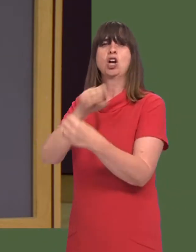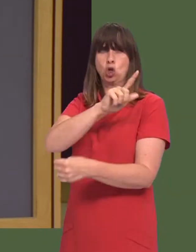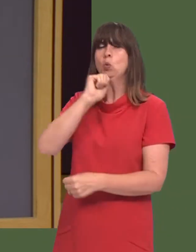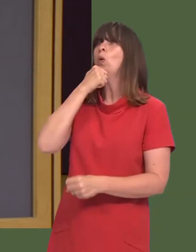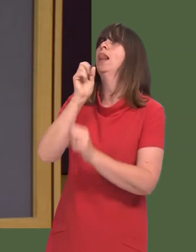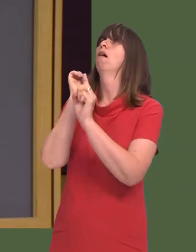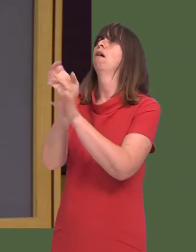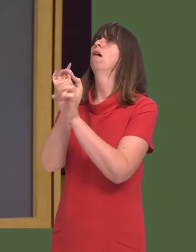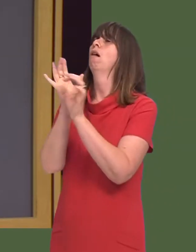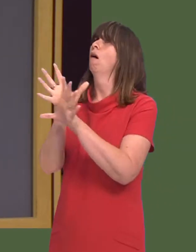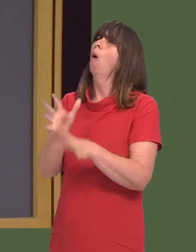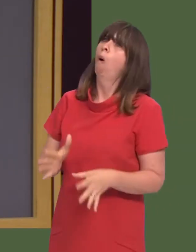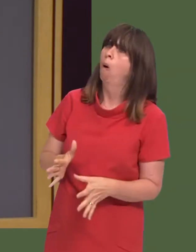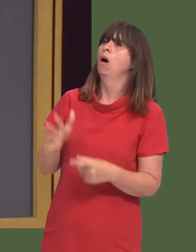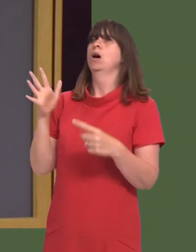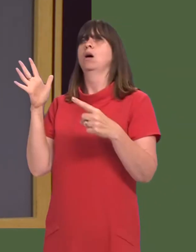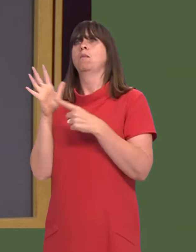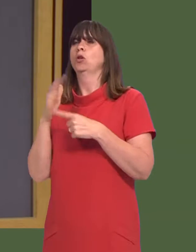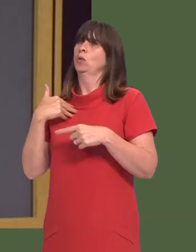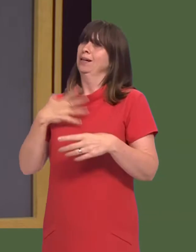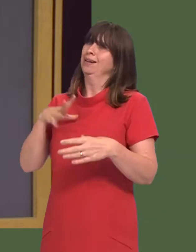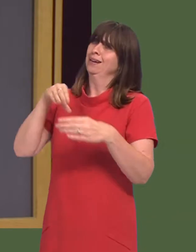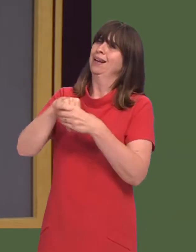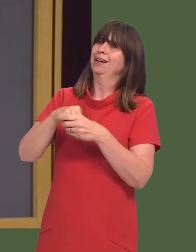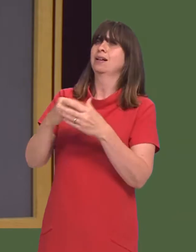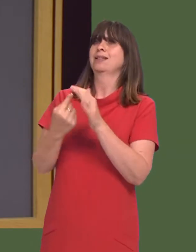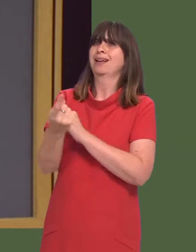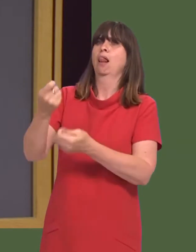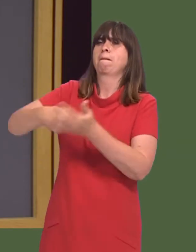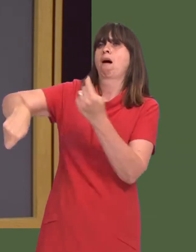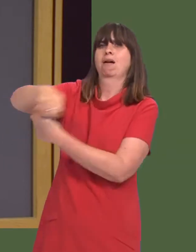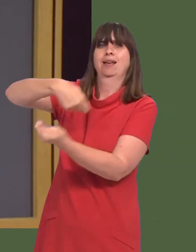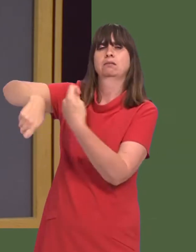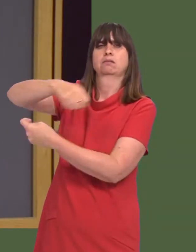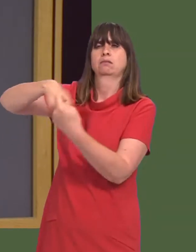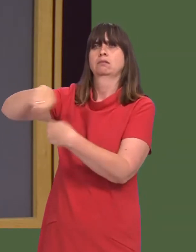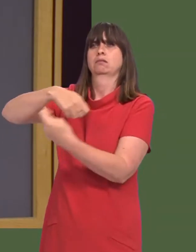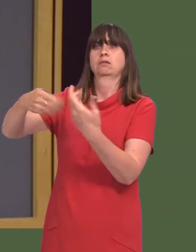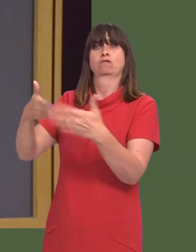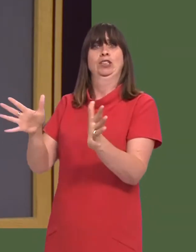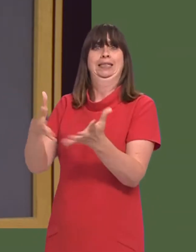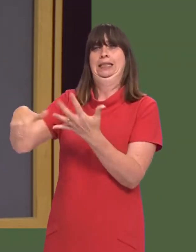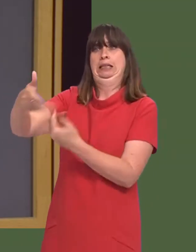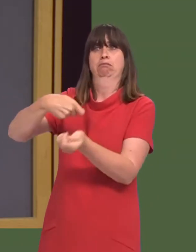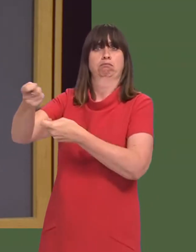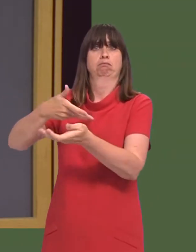jobs that we remain, if not members of the single market, at least with full frictionless